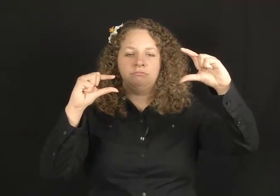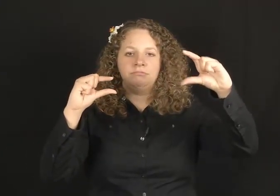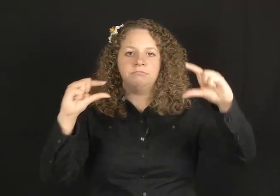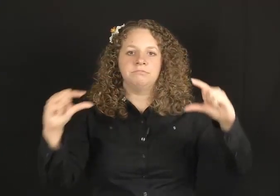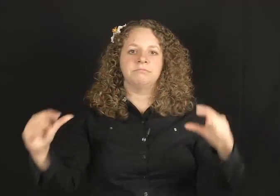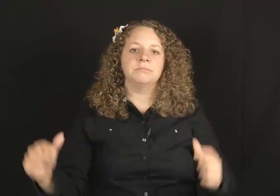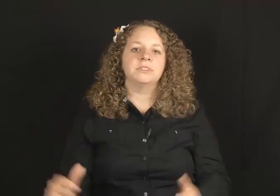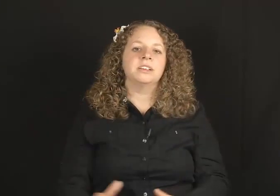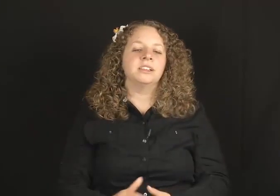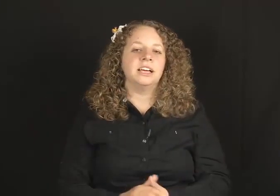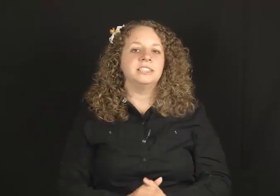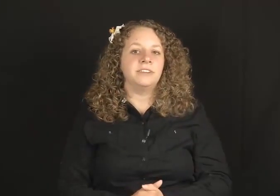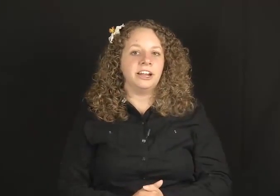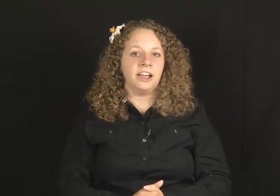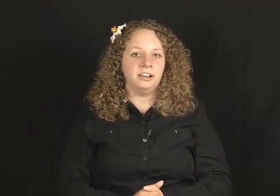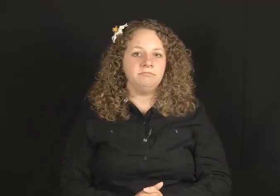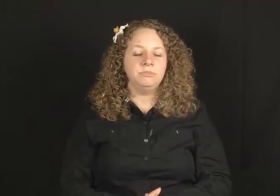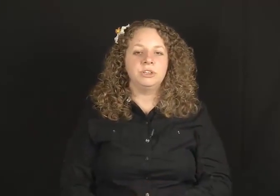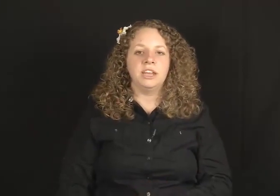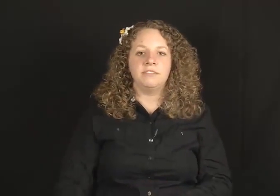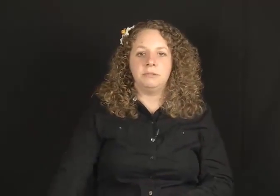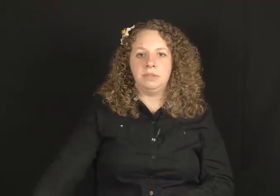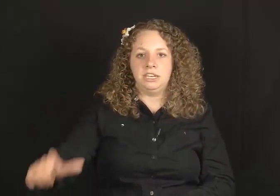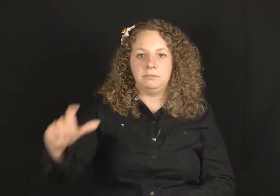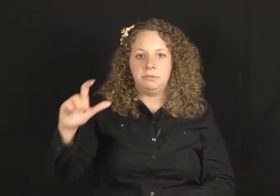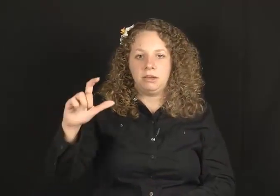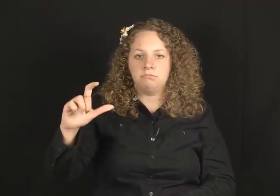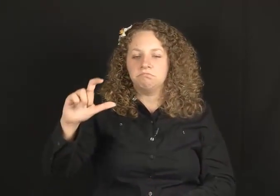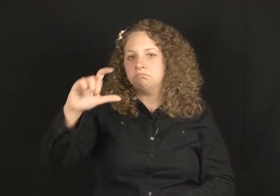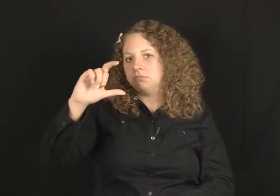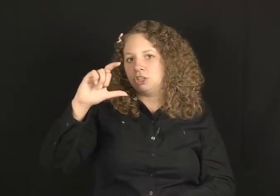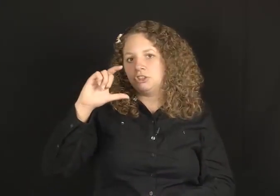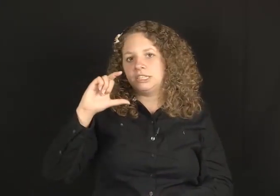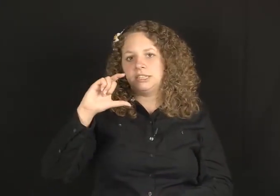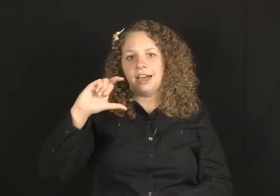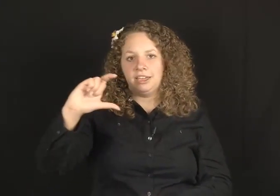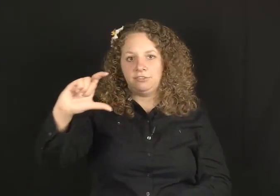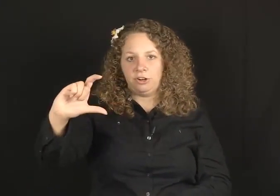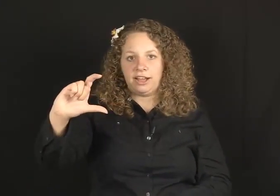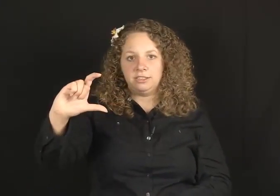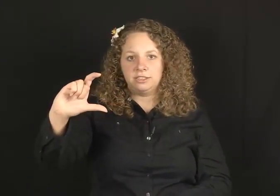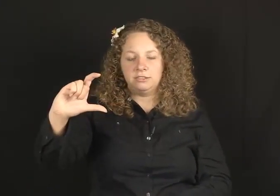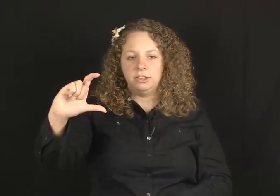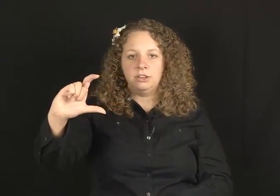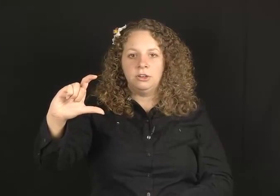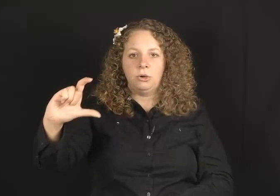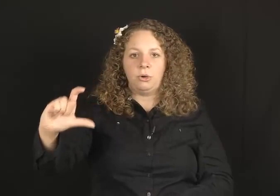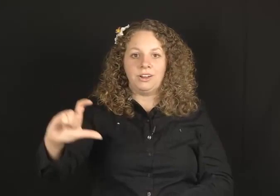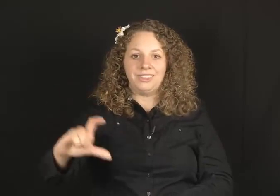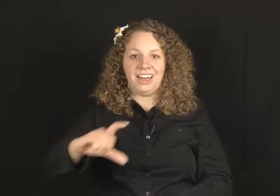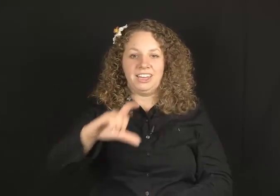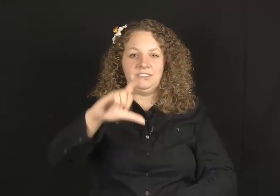you could have a medium amount, such as the height of grass or the height of a